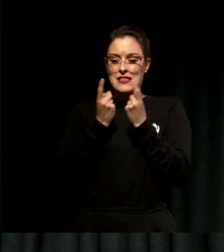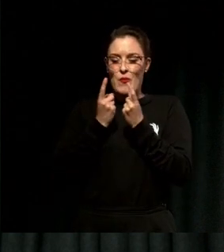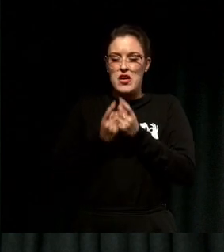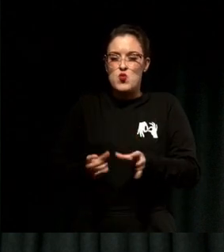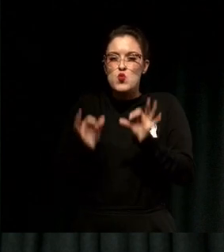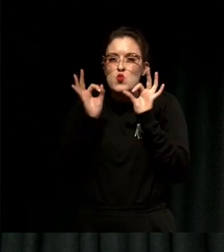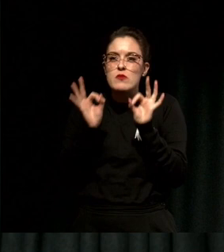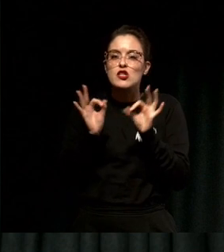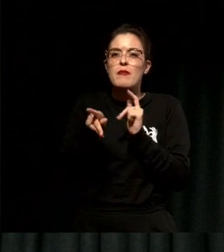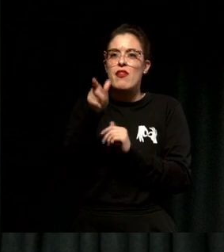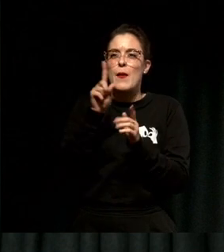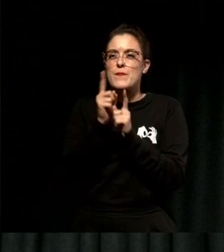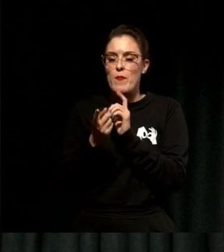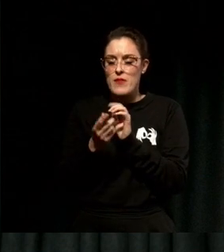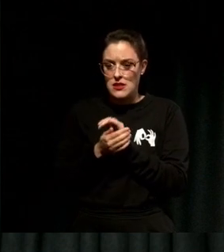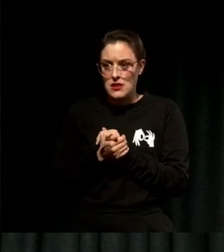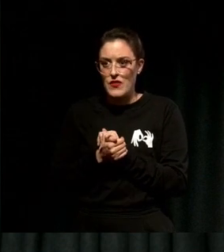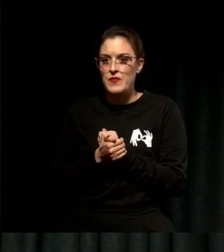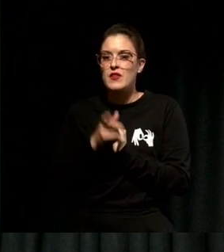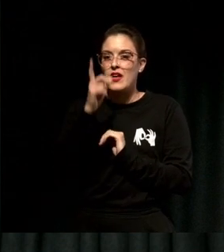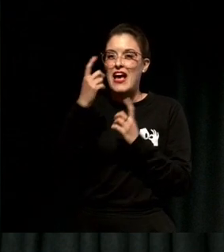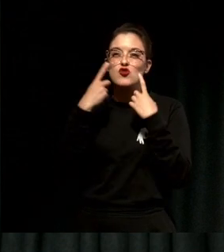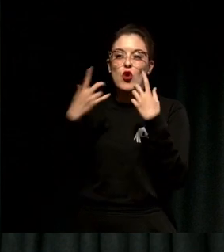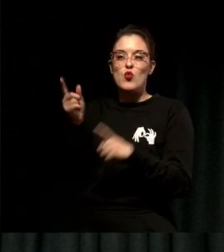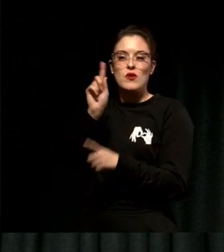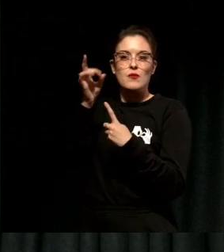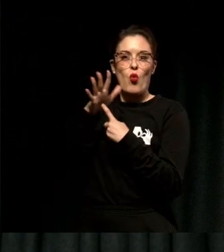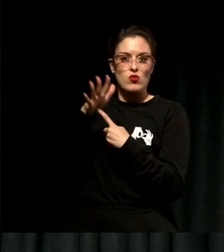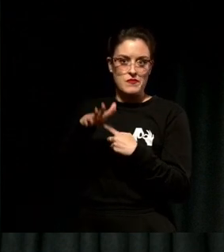can be a guiding light to you.